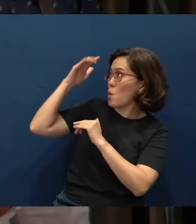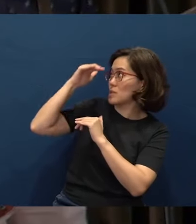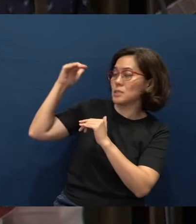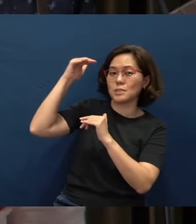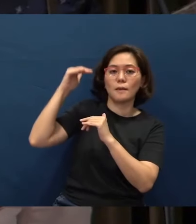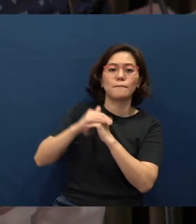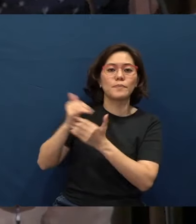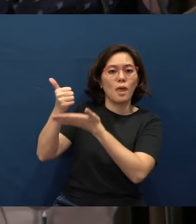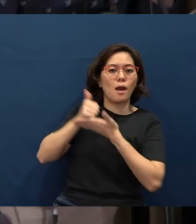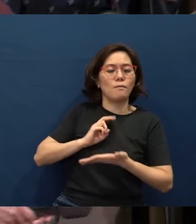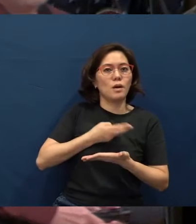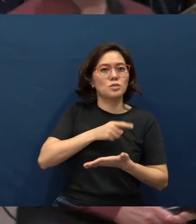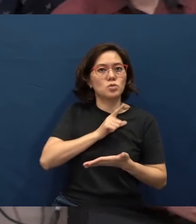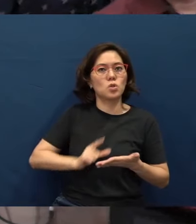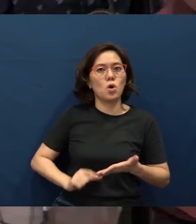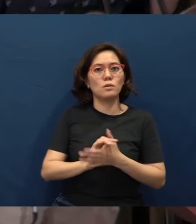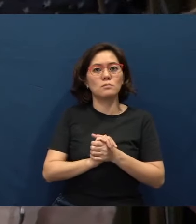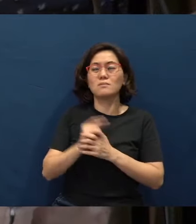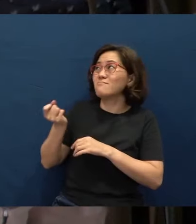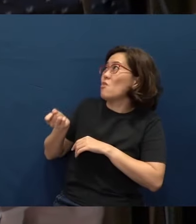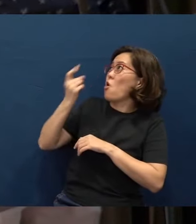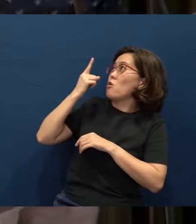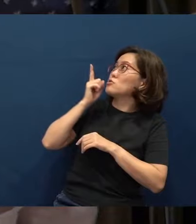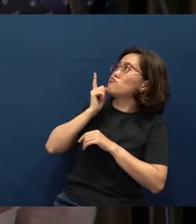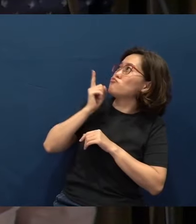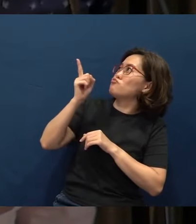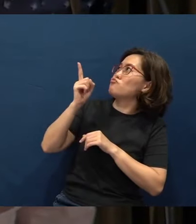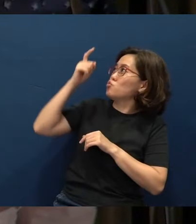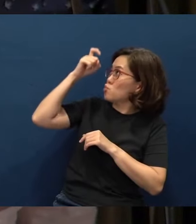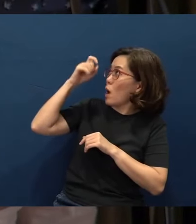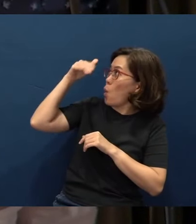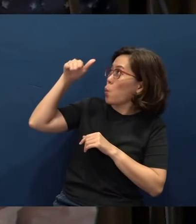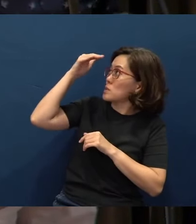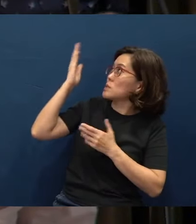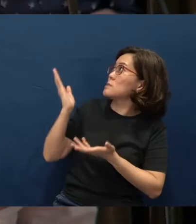Help us, Lord, to understand that You are wisdom.